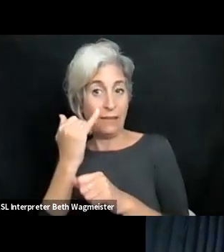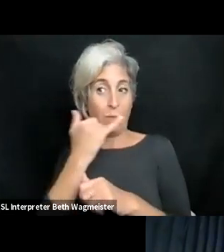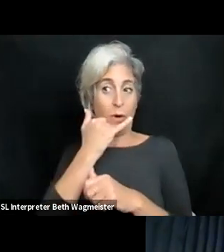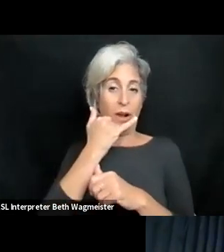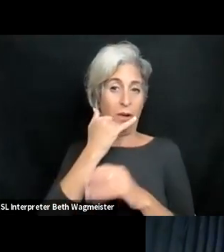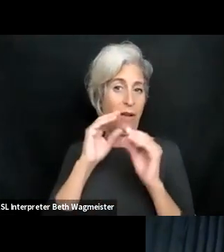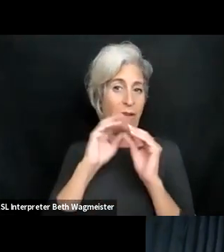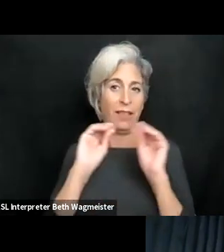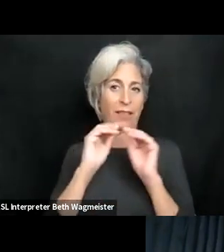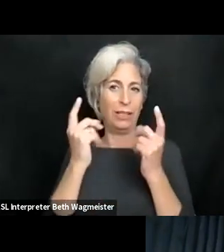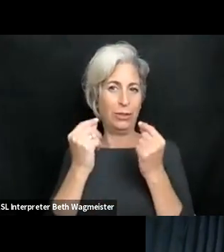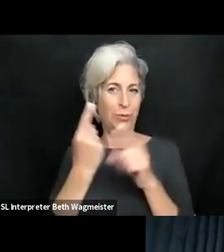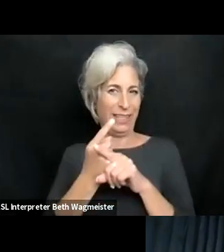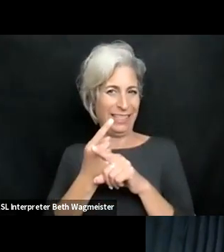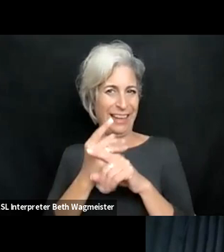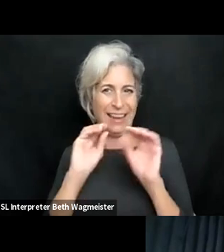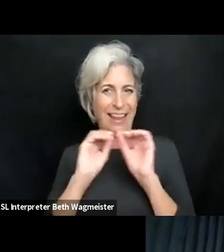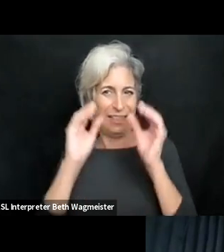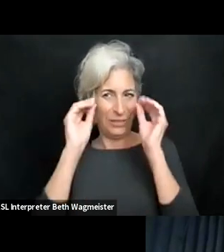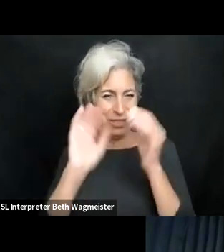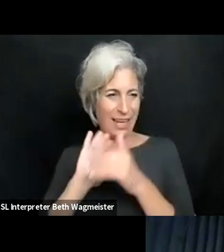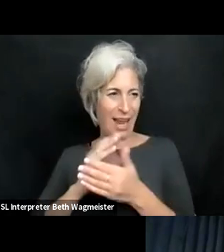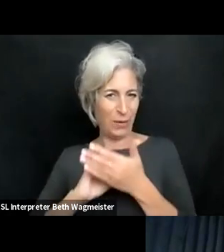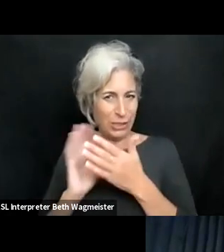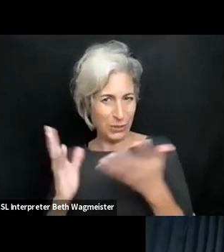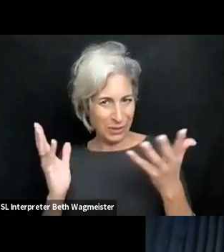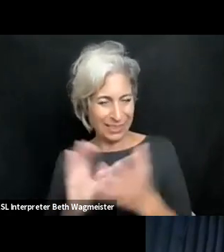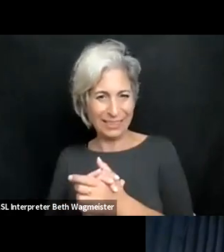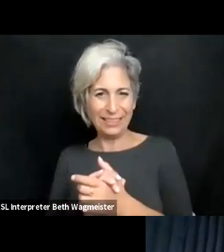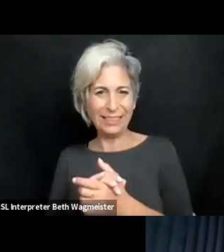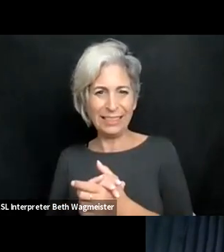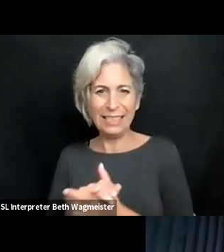institutional web page of our universities or ATM machines